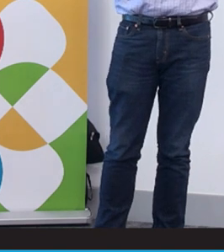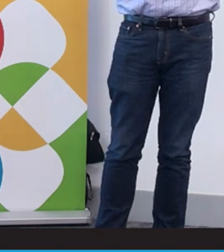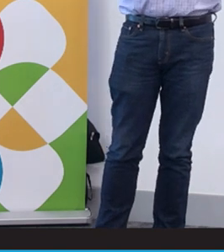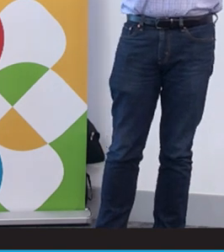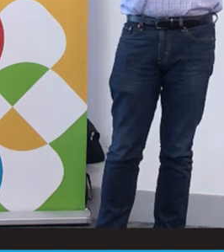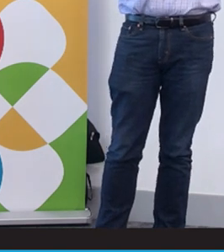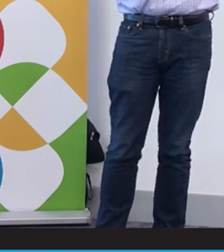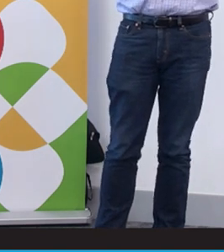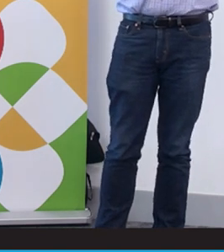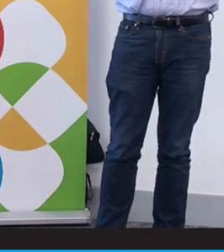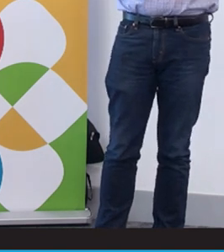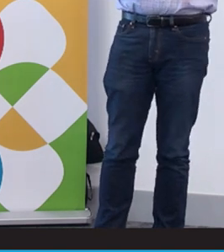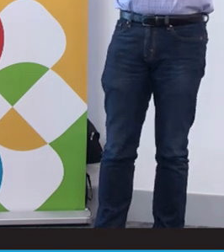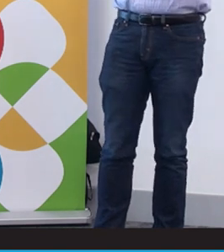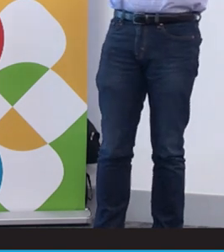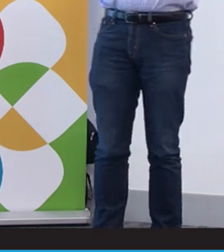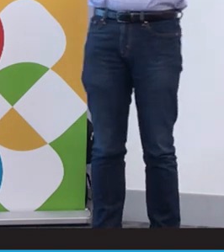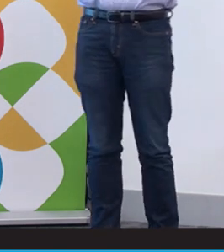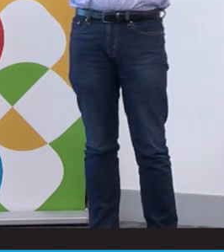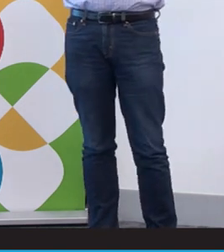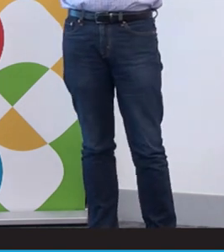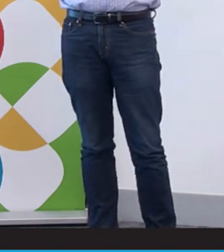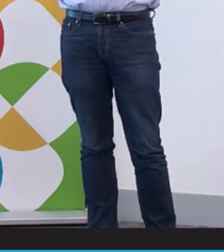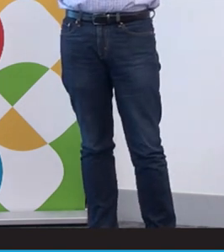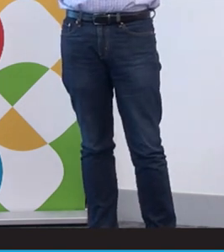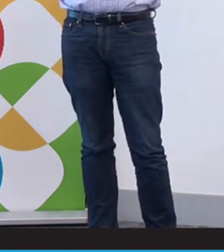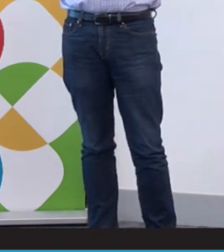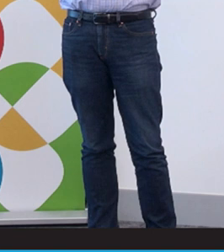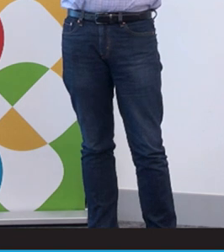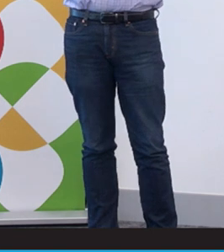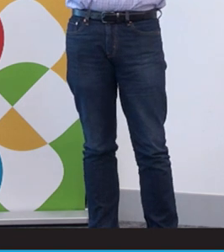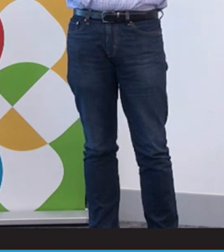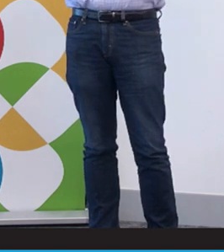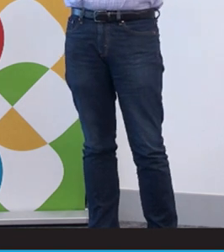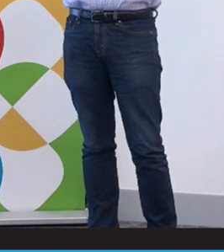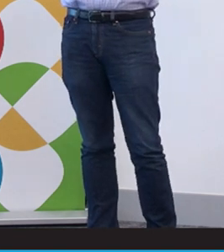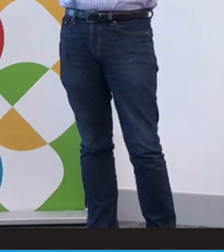I grew up deaf with deaf parents and deaf grandparents signing from birth.